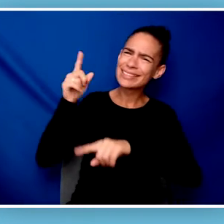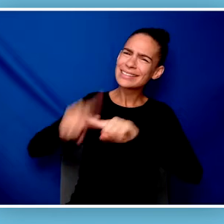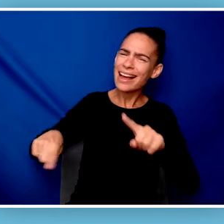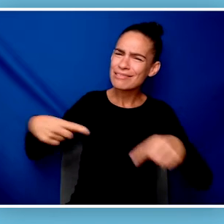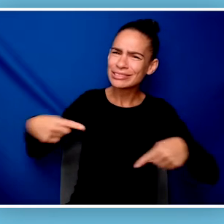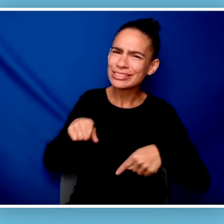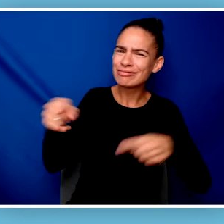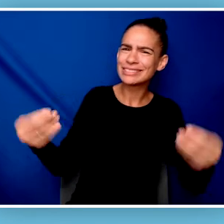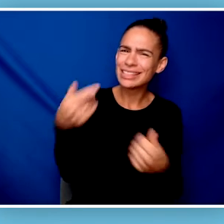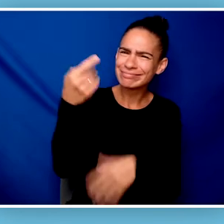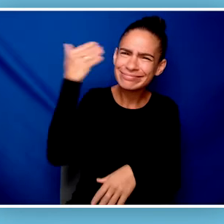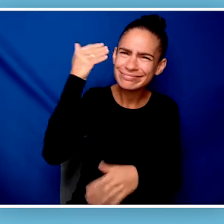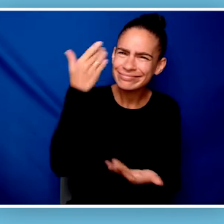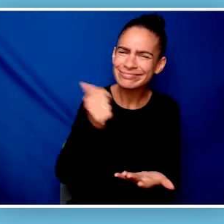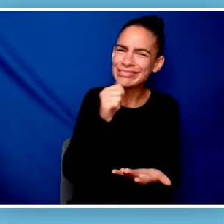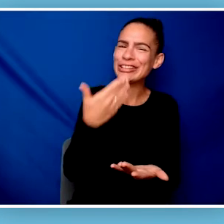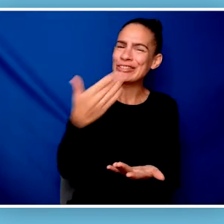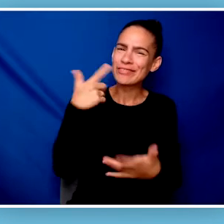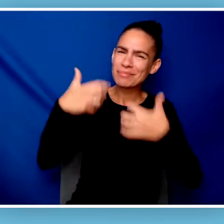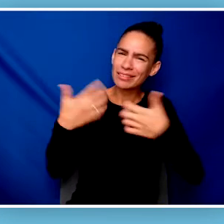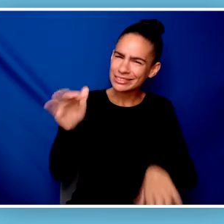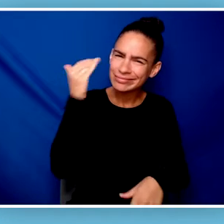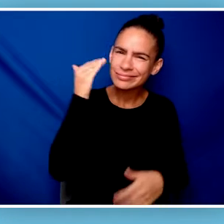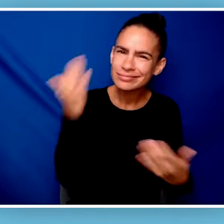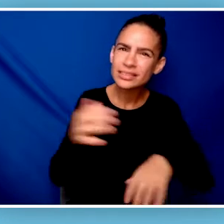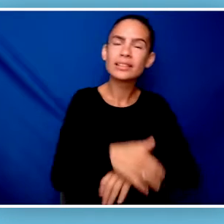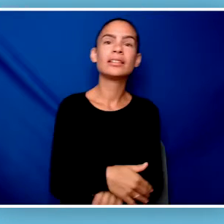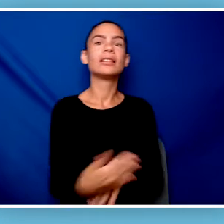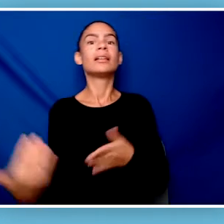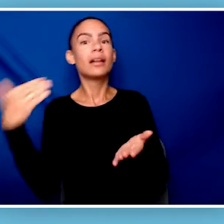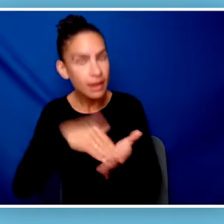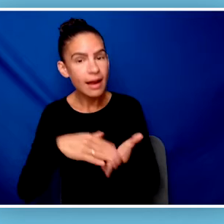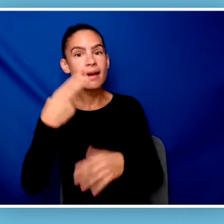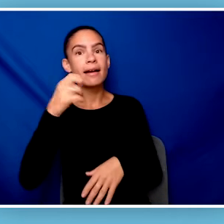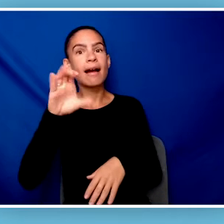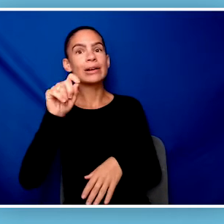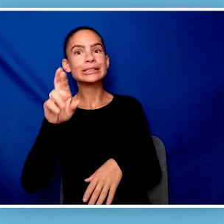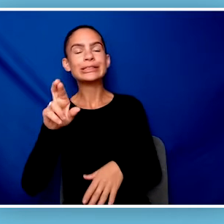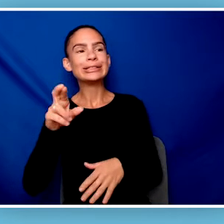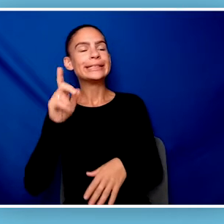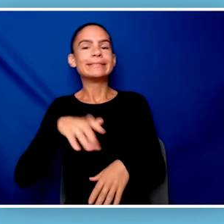It's bad for the motor. [Narrator] Once again, Hector was forced to ask his personal attendant to push his daughter.